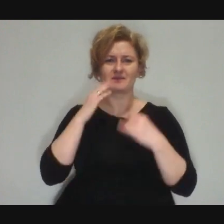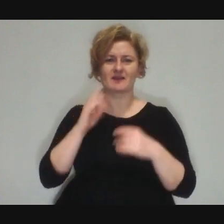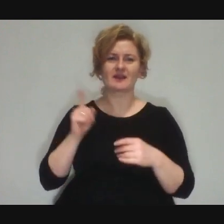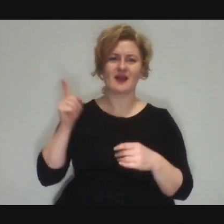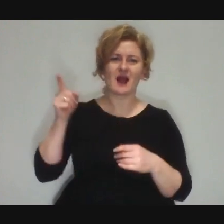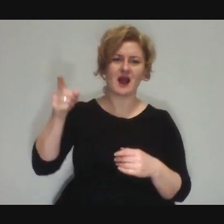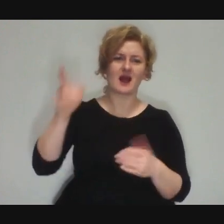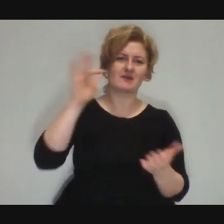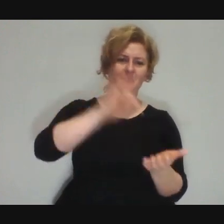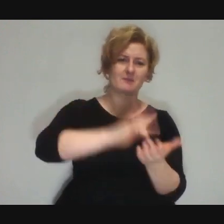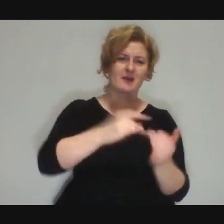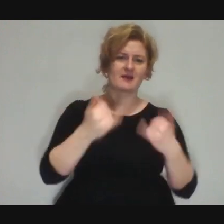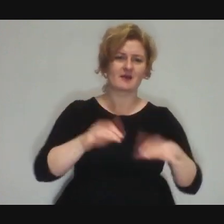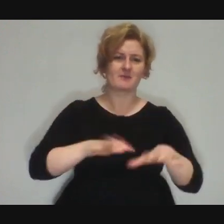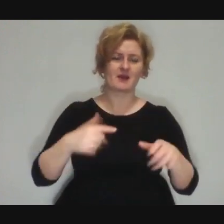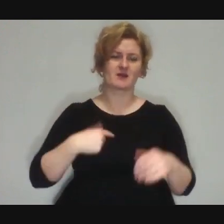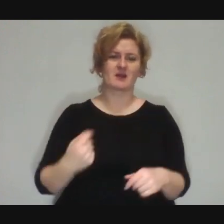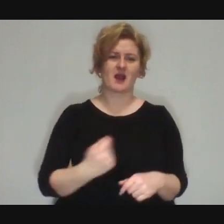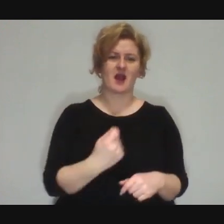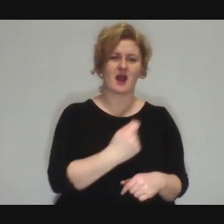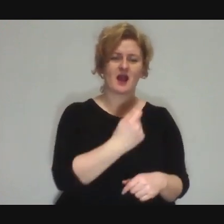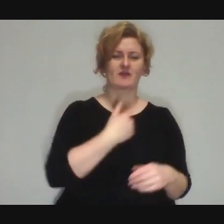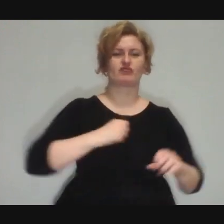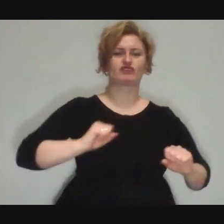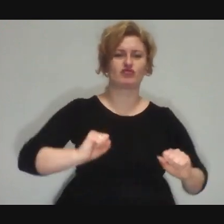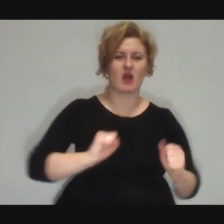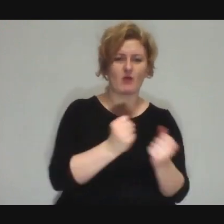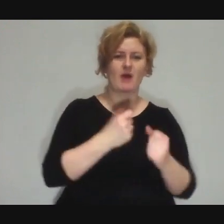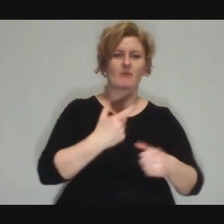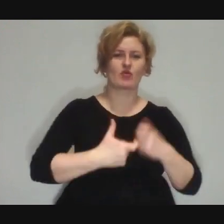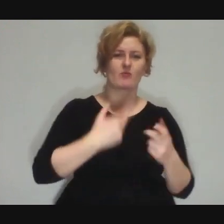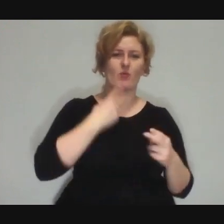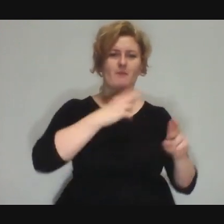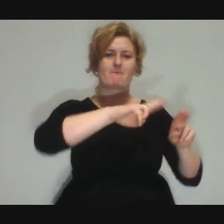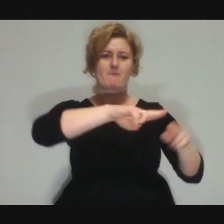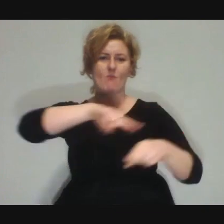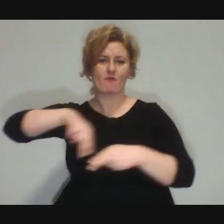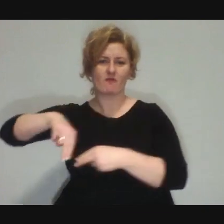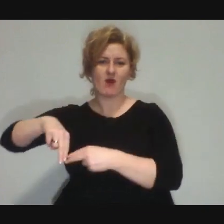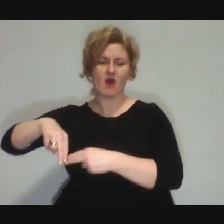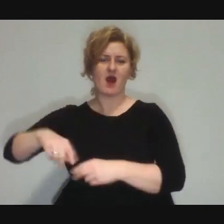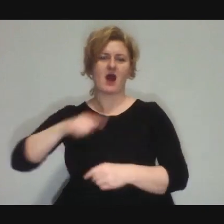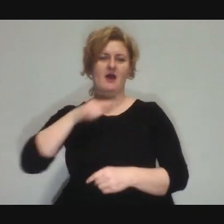you go there, you do activities and then you come back and they continue to organise themselves there.